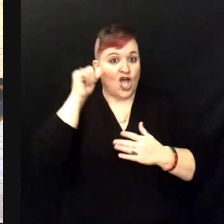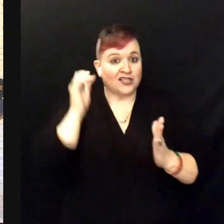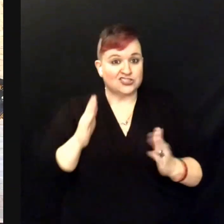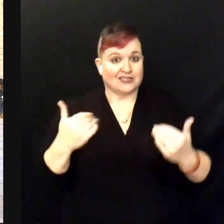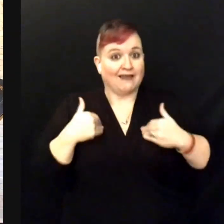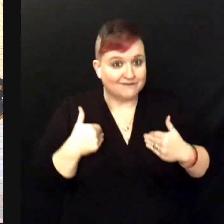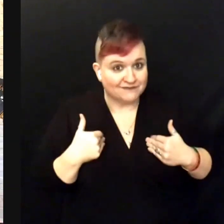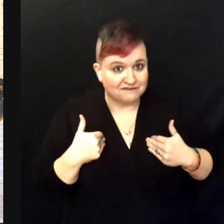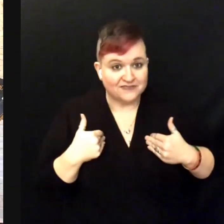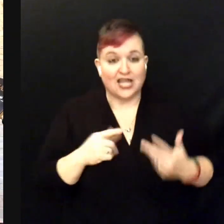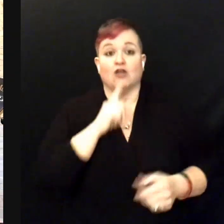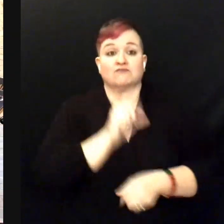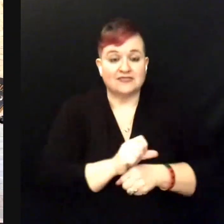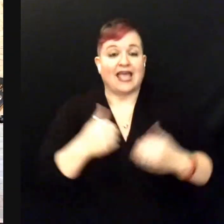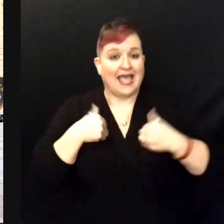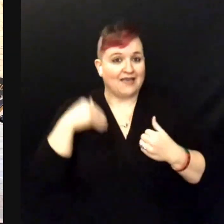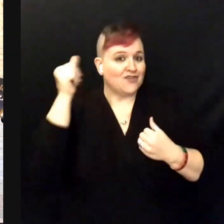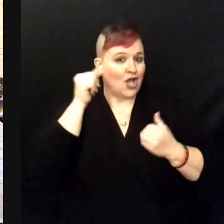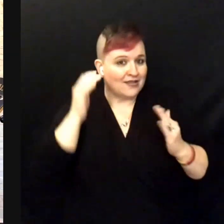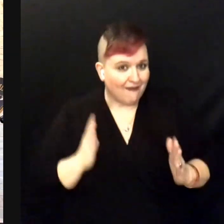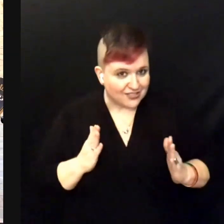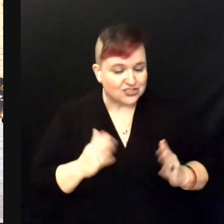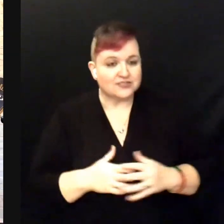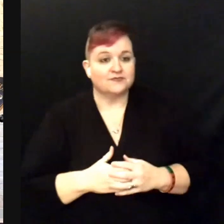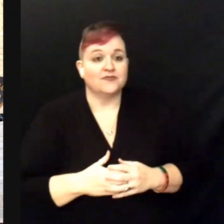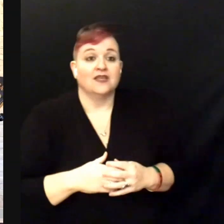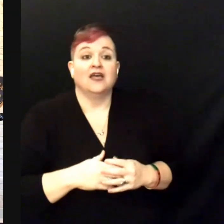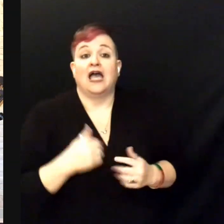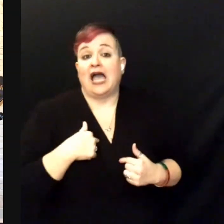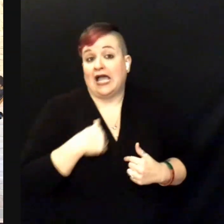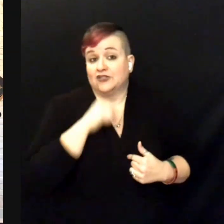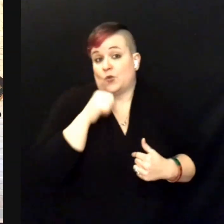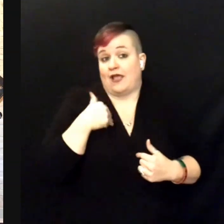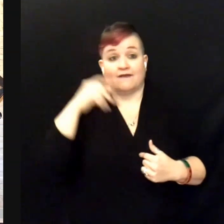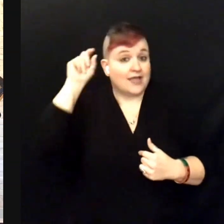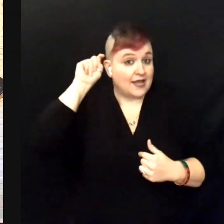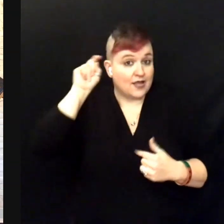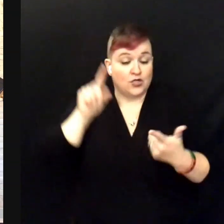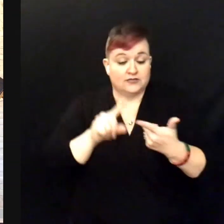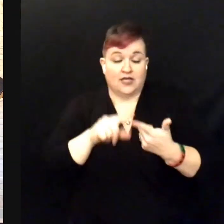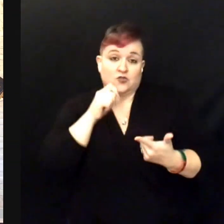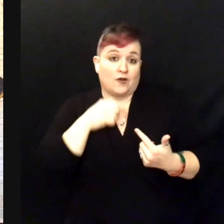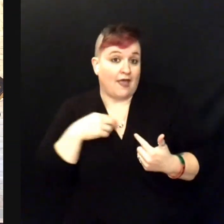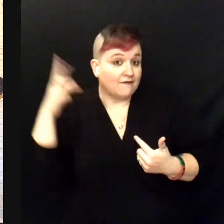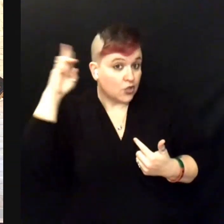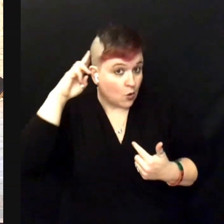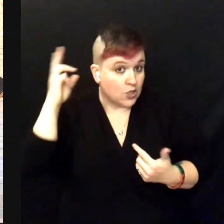And even though I don't have hearing aids and I don't have a cochlear implant